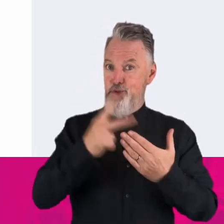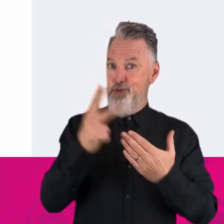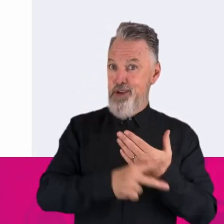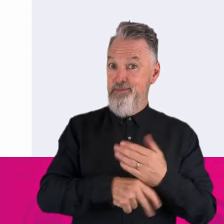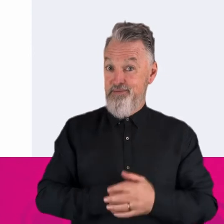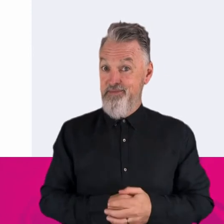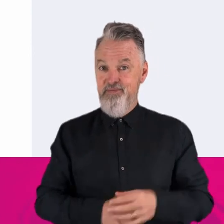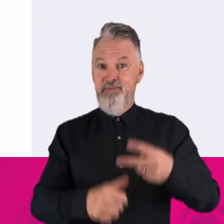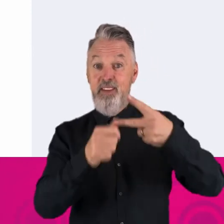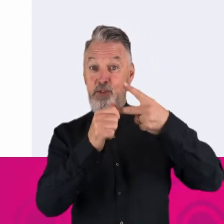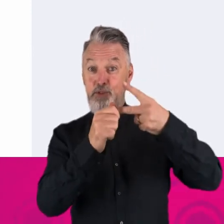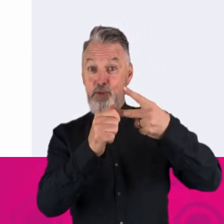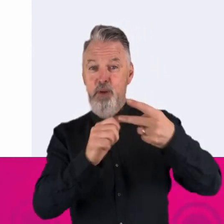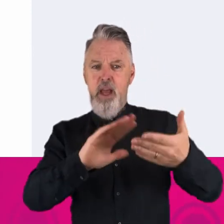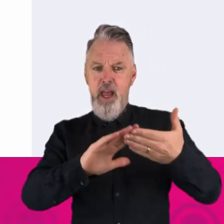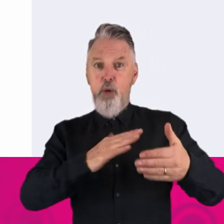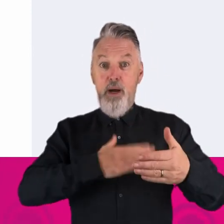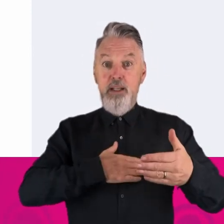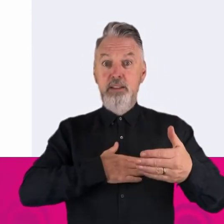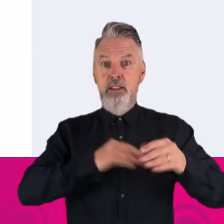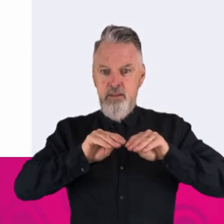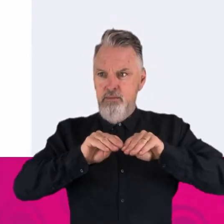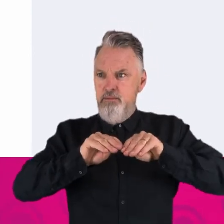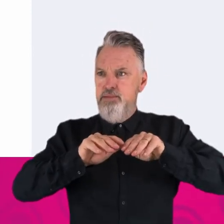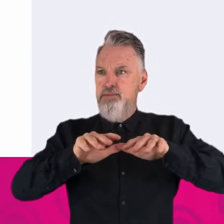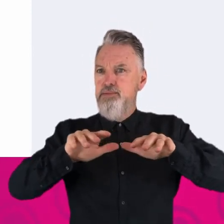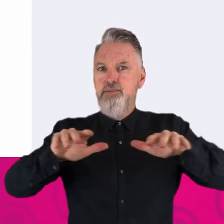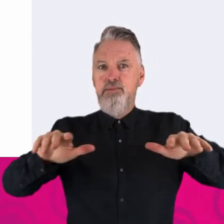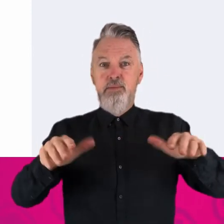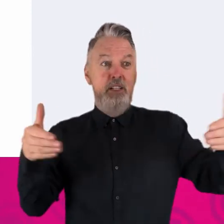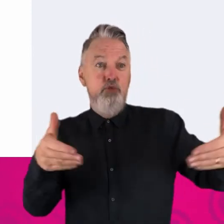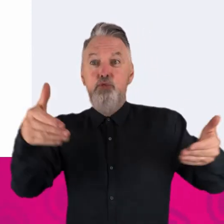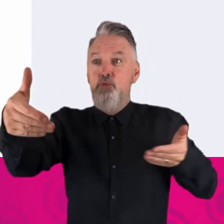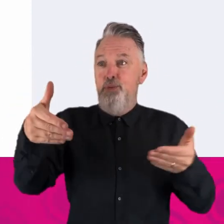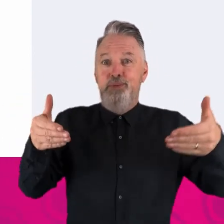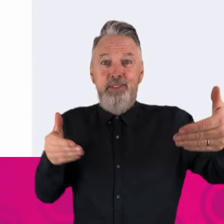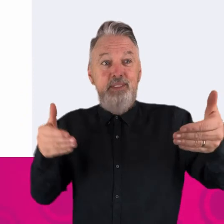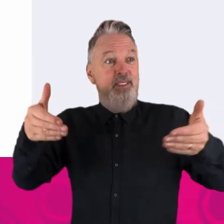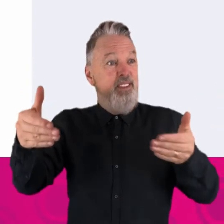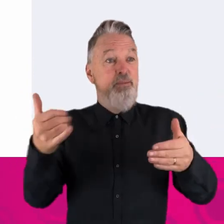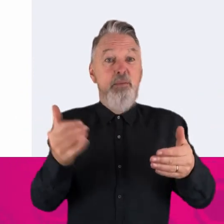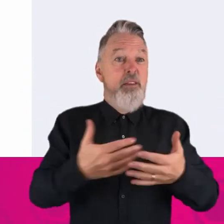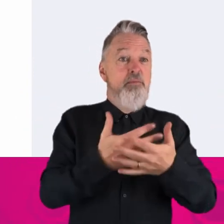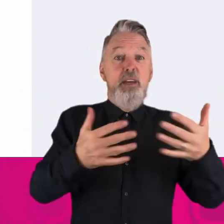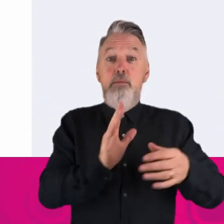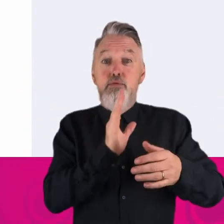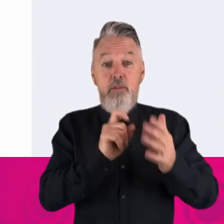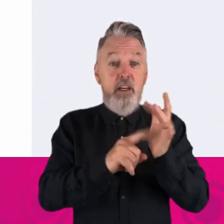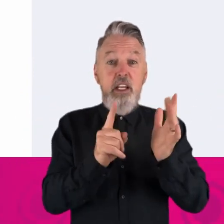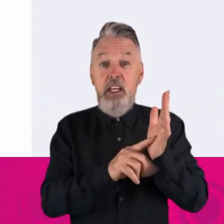Number two, help us increase our reach with warm introductions to contacts at large private clinics, or community health providers.